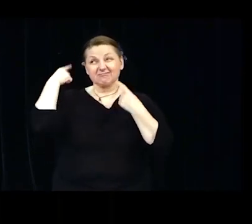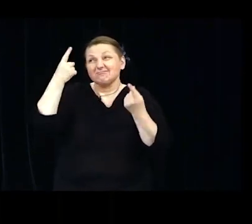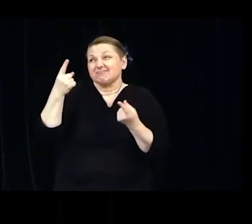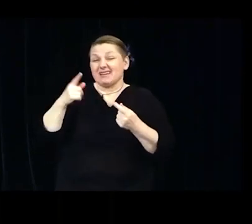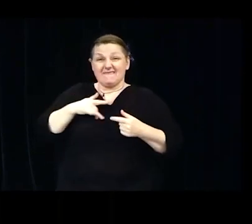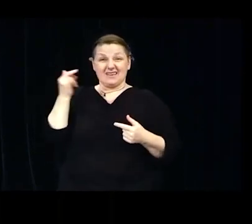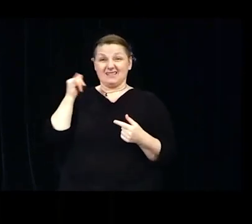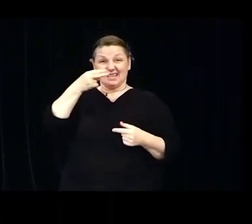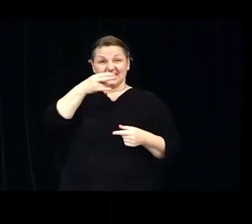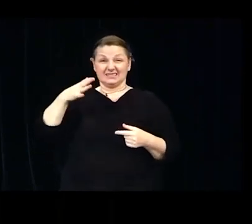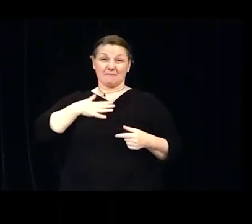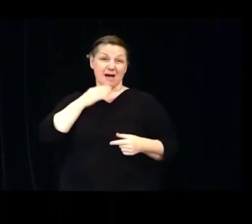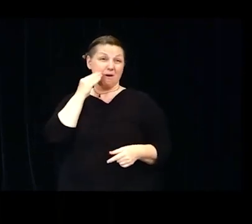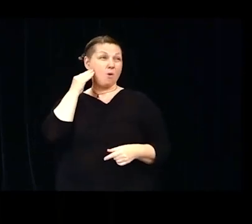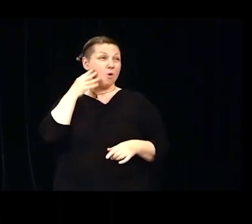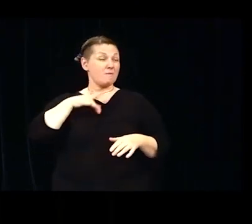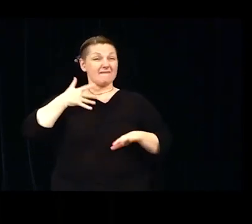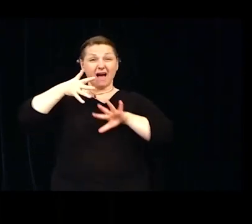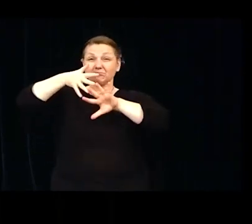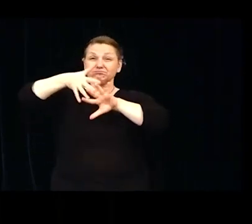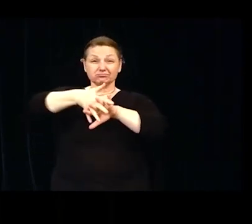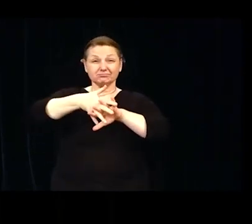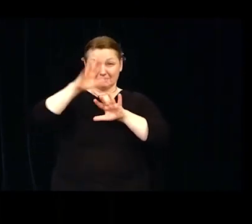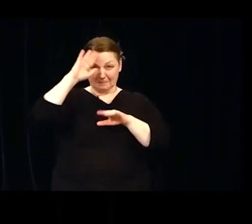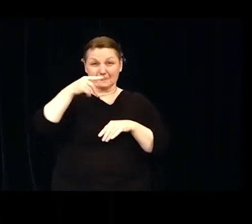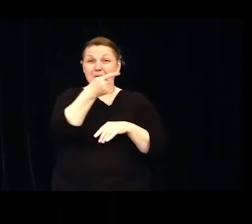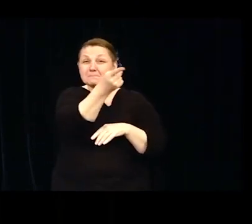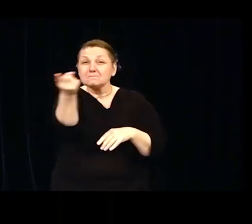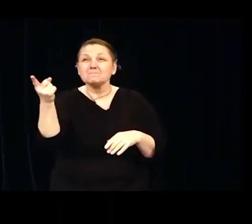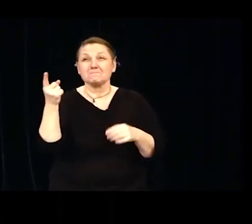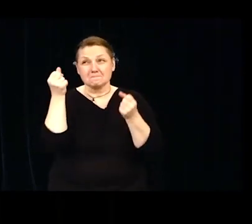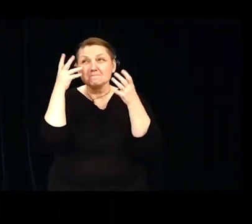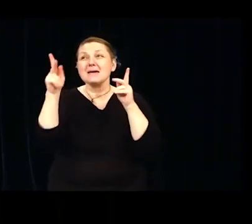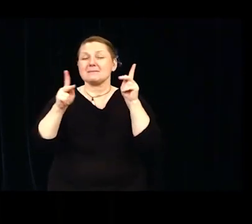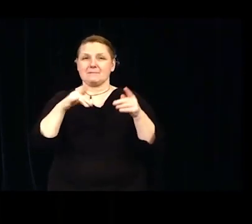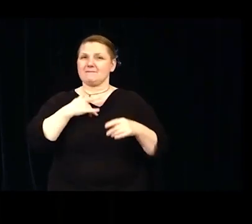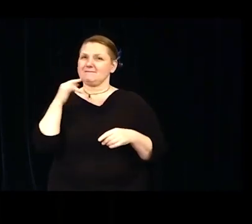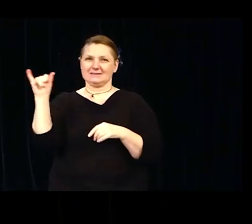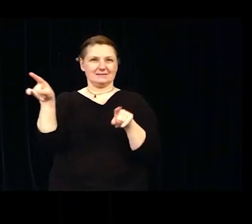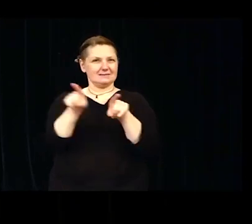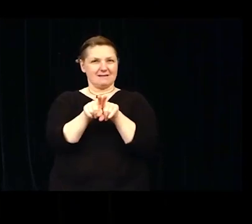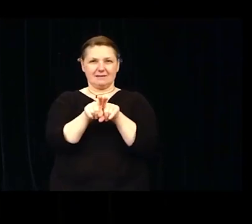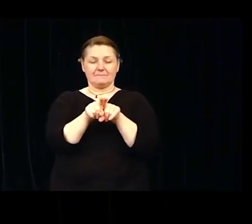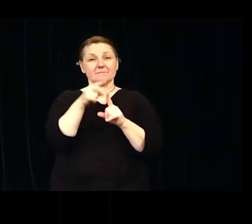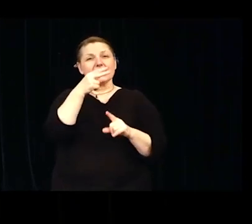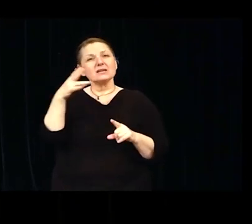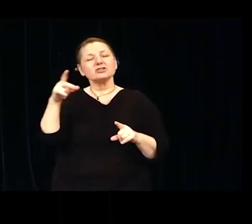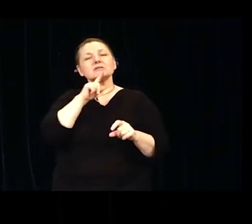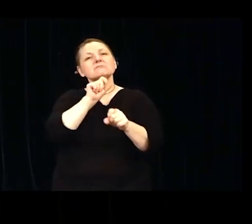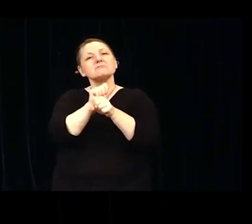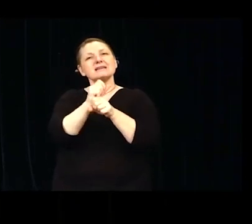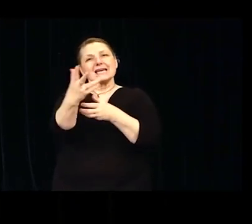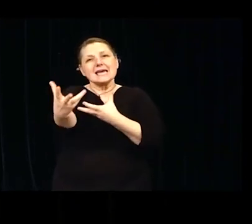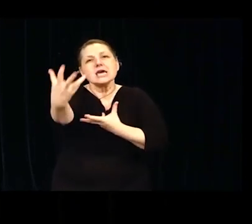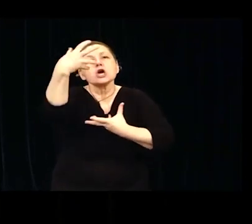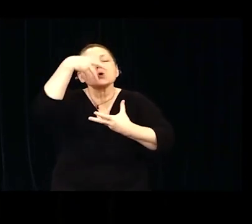and I know it is home to many others. HCC is a truly inclusive campus that welcomes